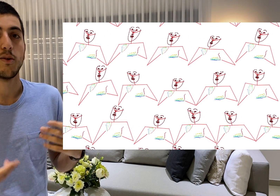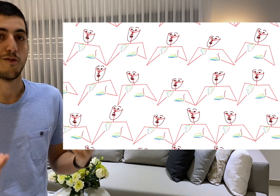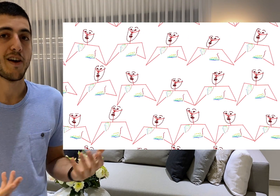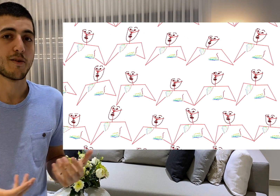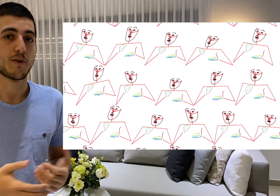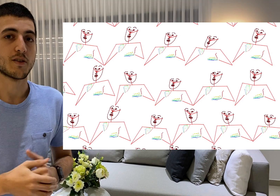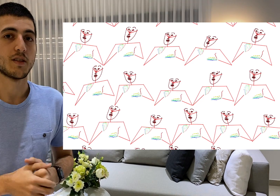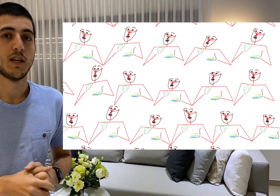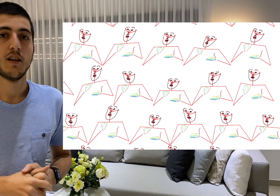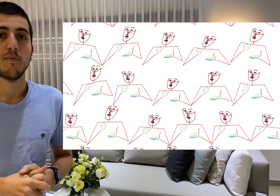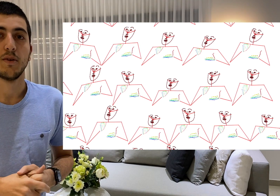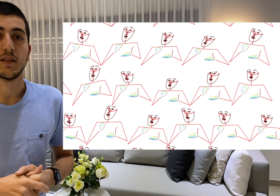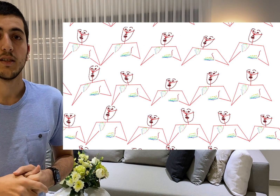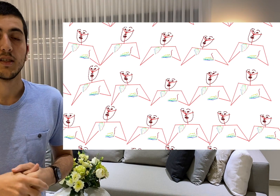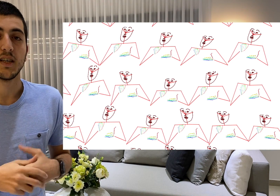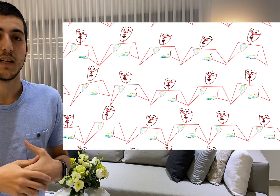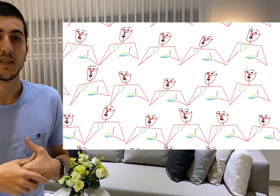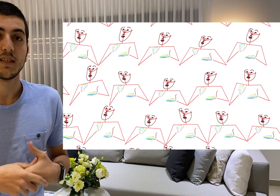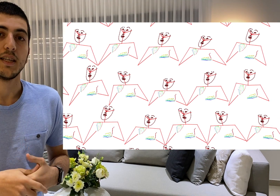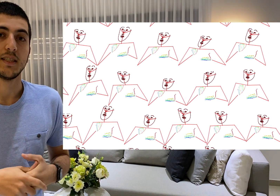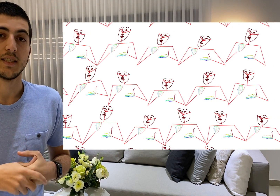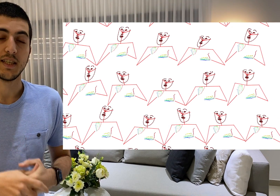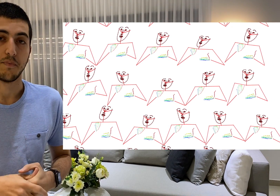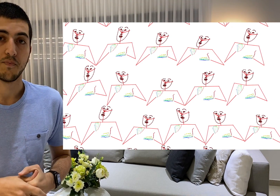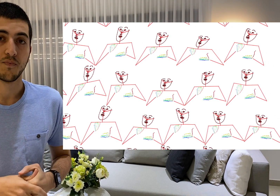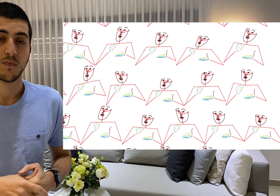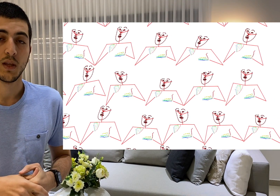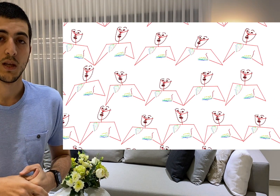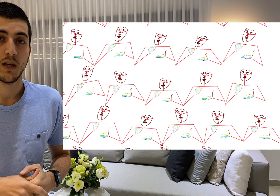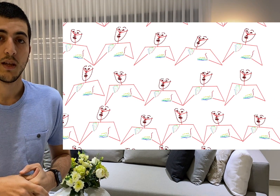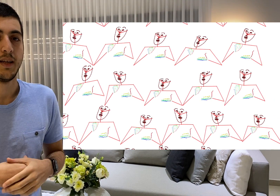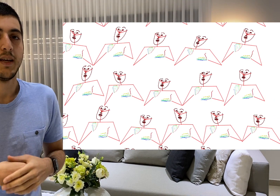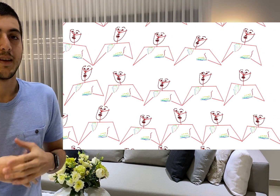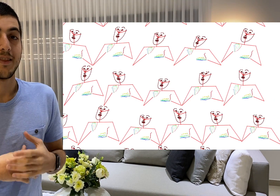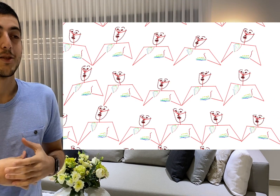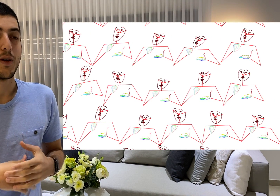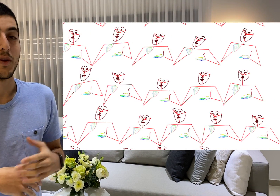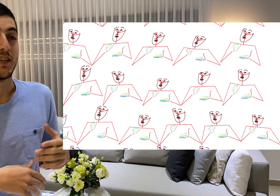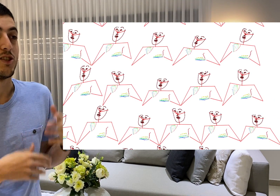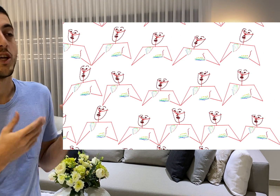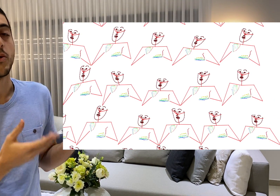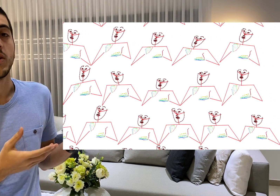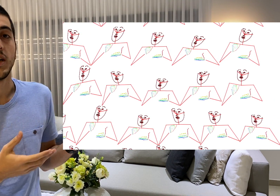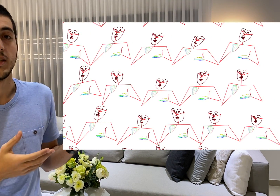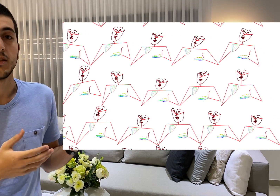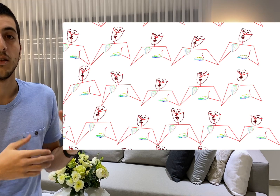or fatter person but the sign stays the same this way we can generalize on